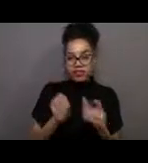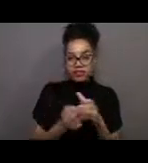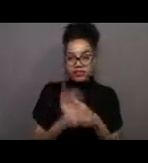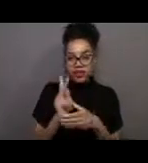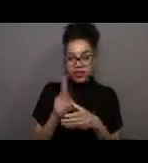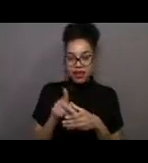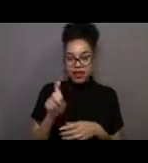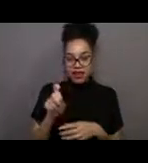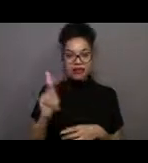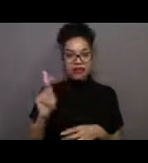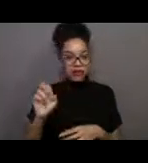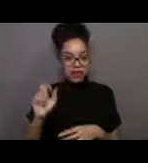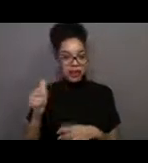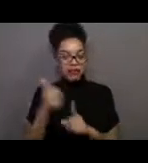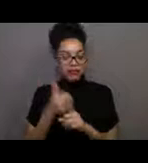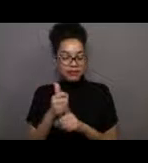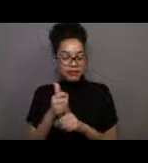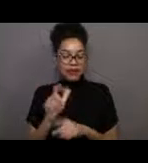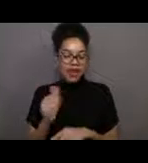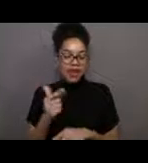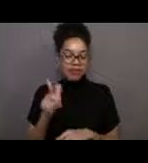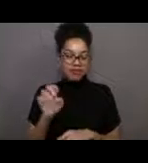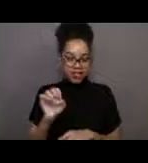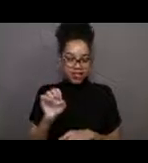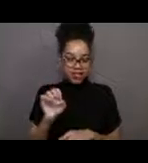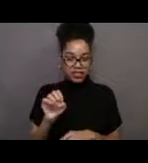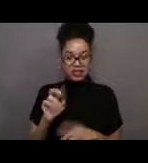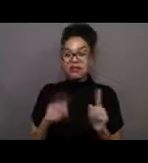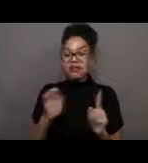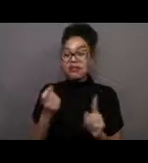However, I like to say that plants are like land algae.